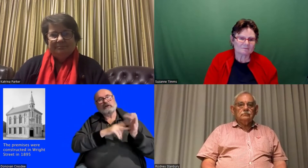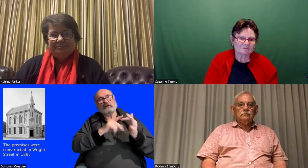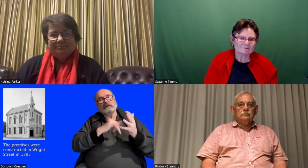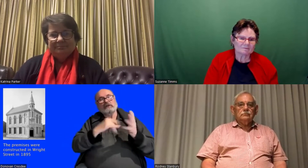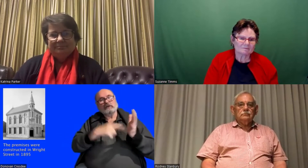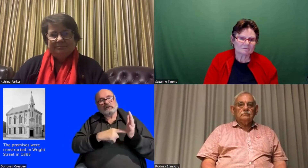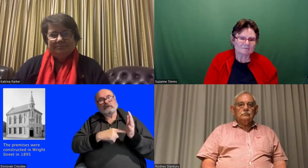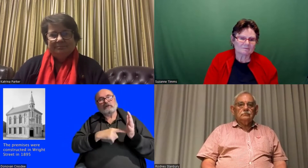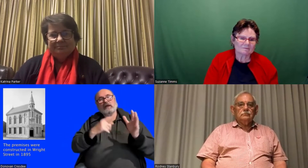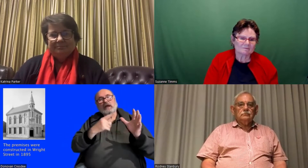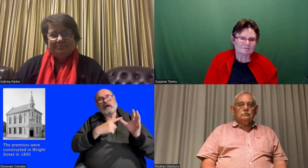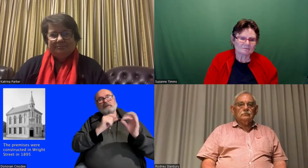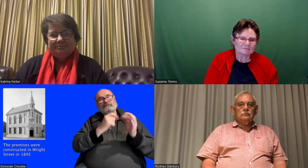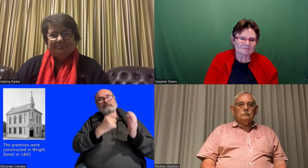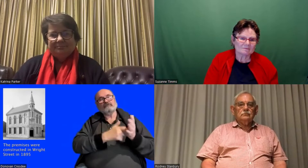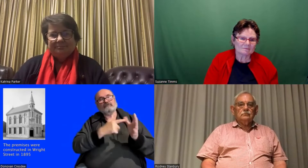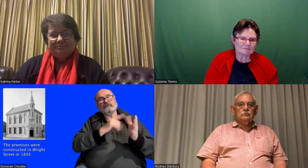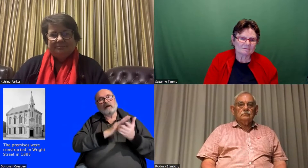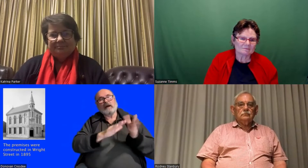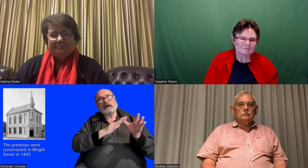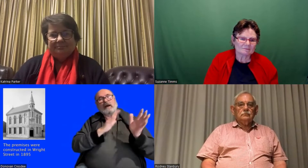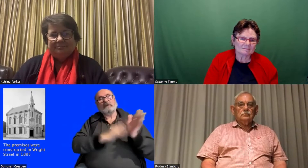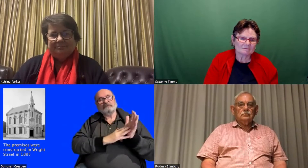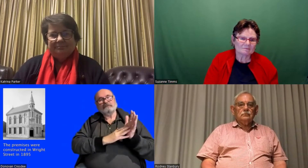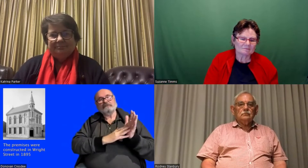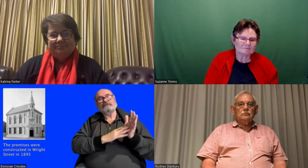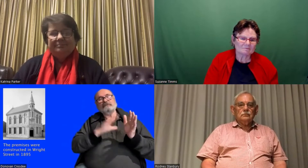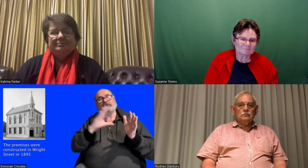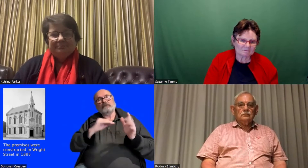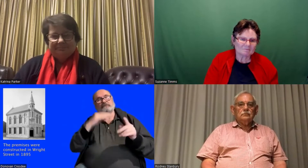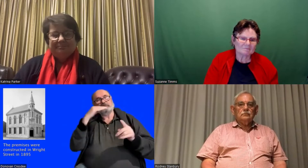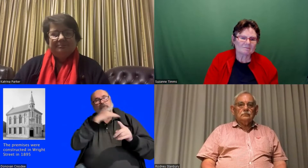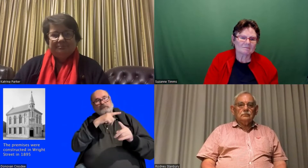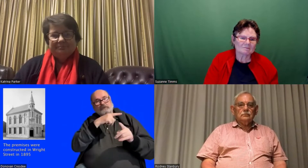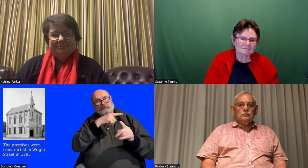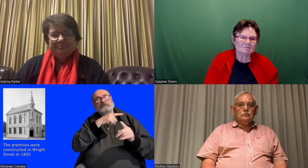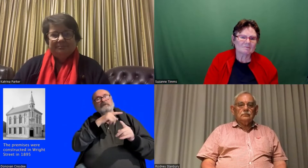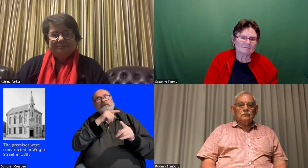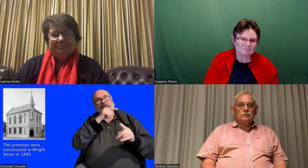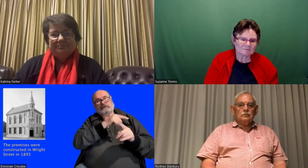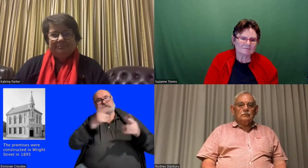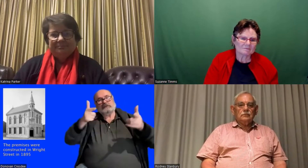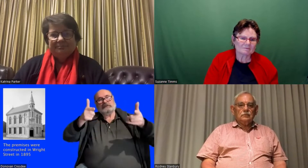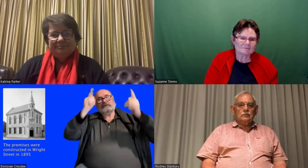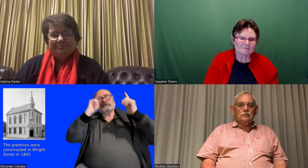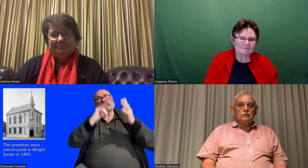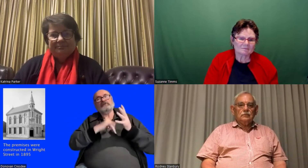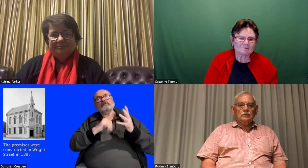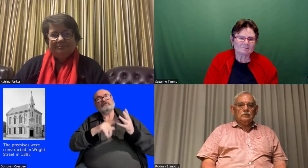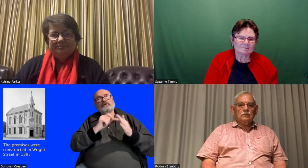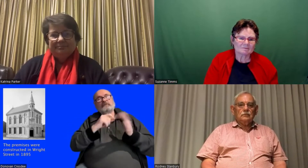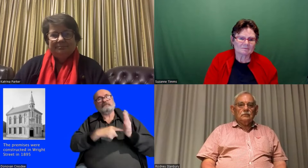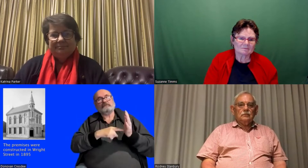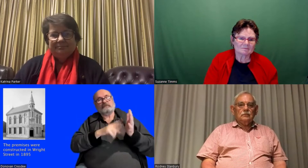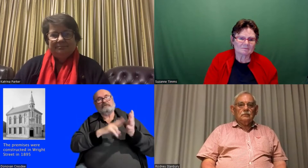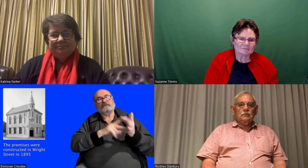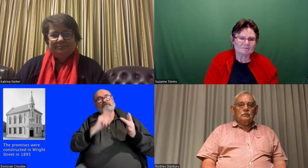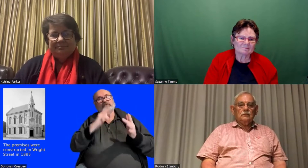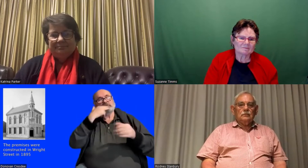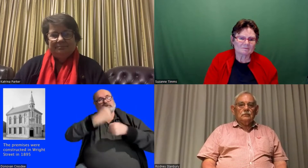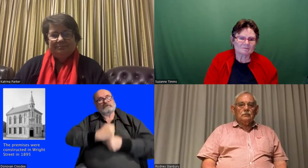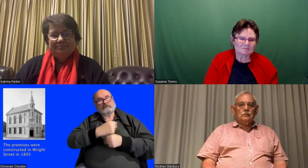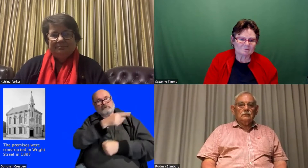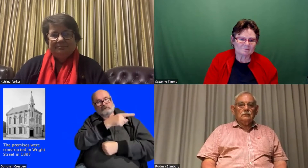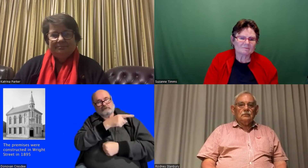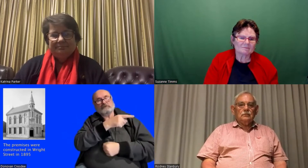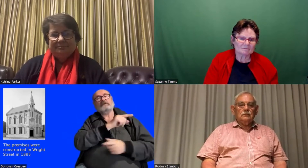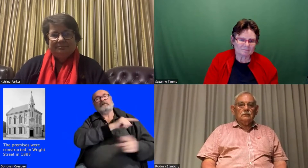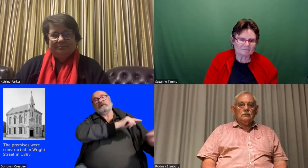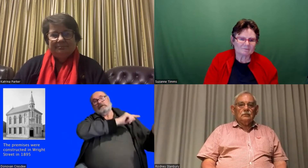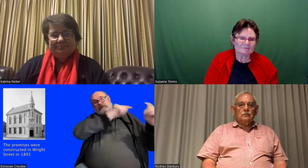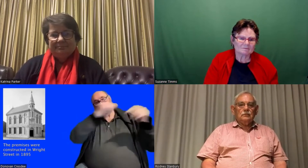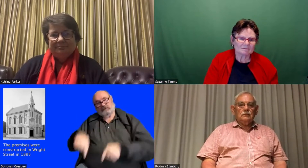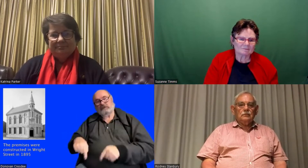Have you heard of Ernest Abraham from Melbourne? He was the superintendent of the Victorian Deaf